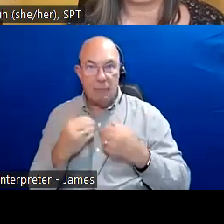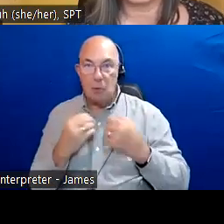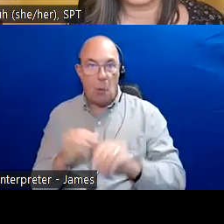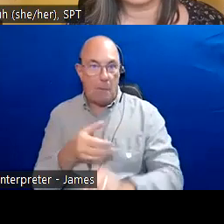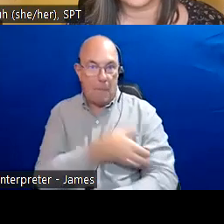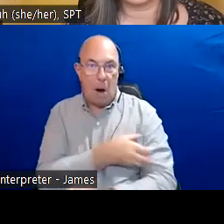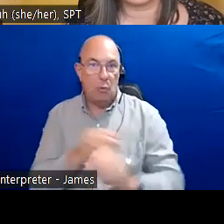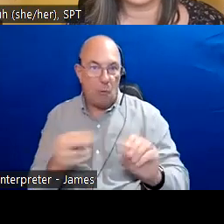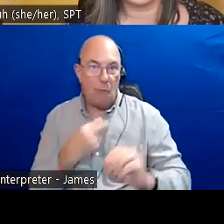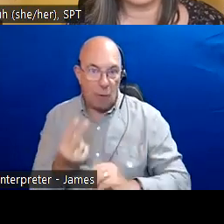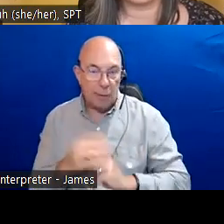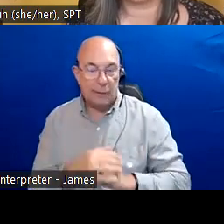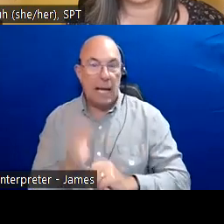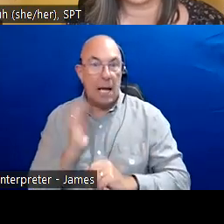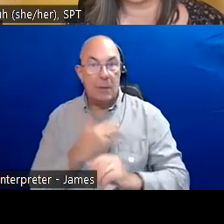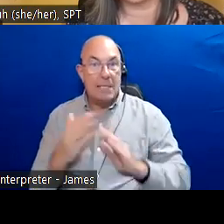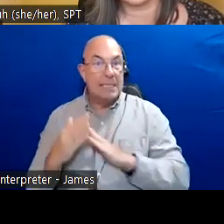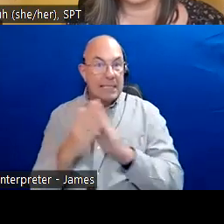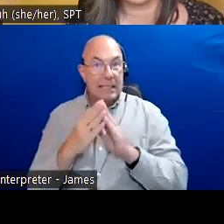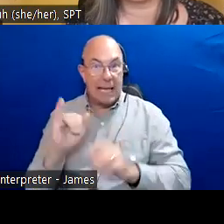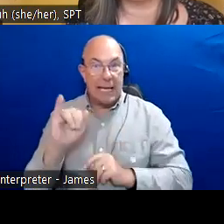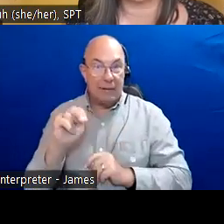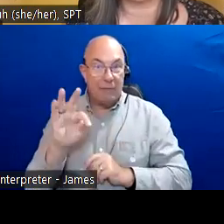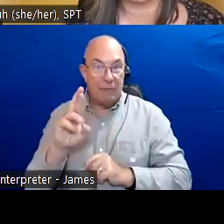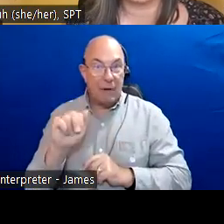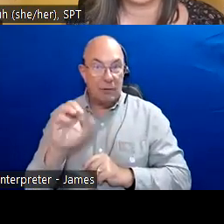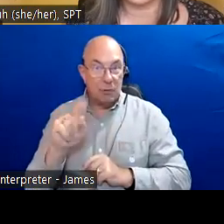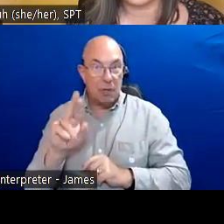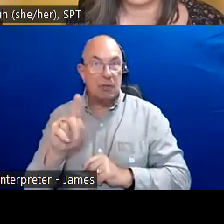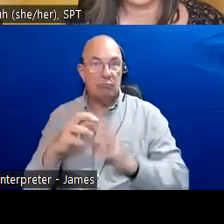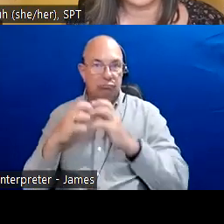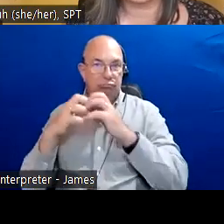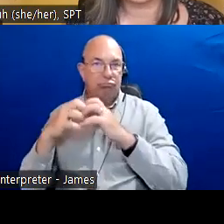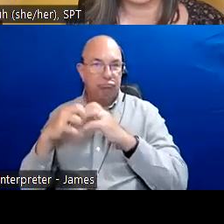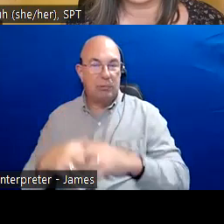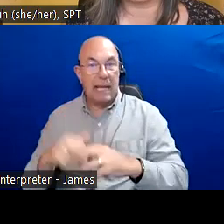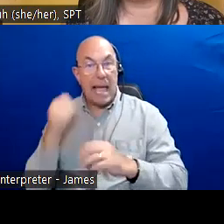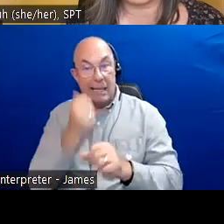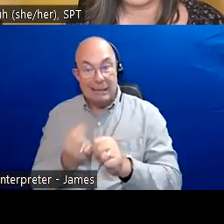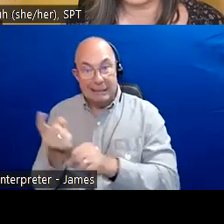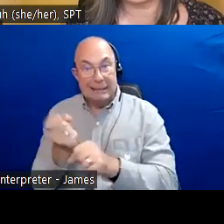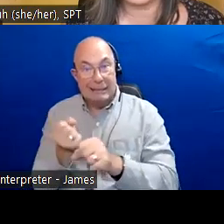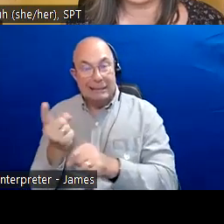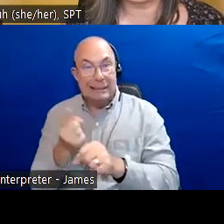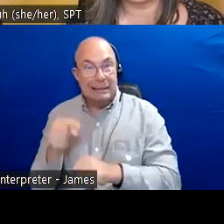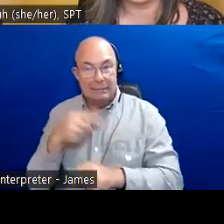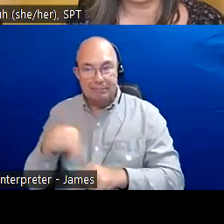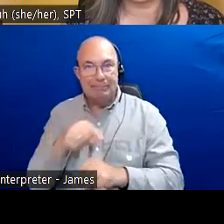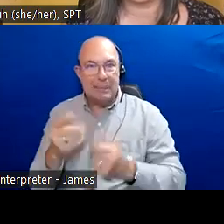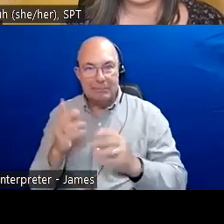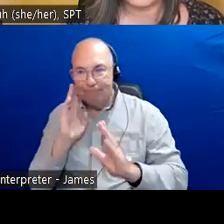I would like to take a moment to acknowledge the traditional land even though we are participating